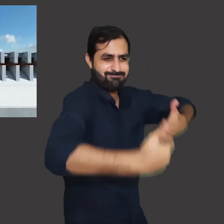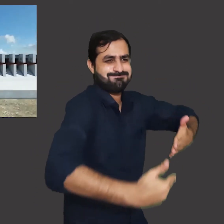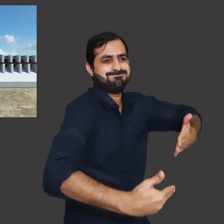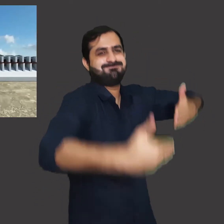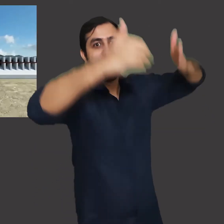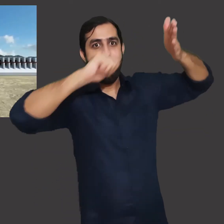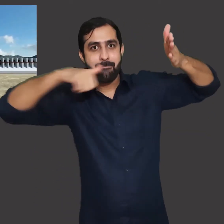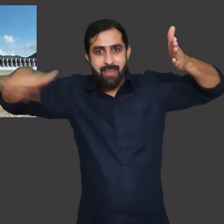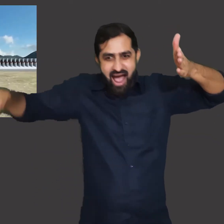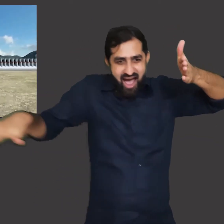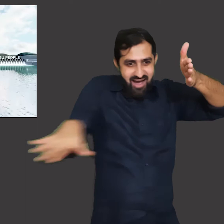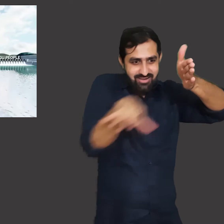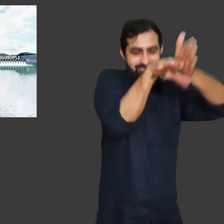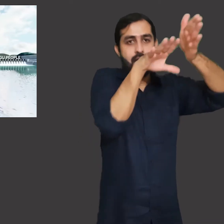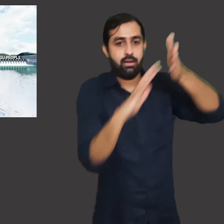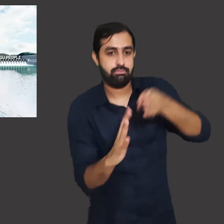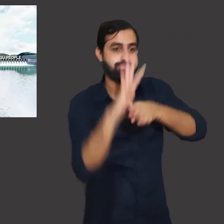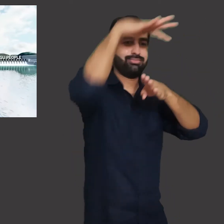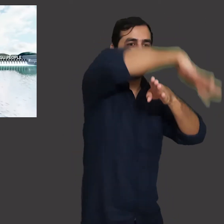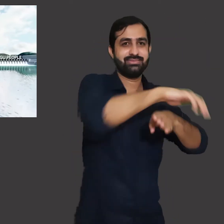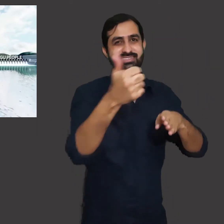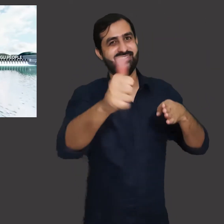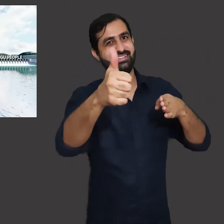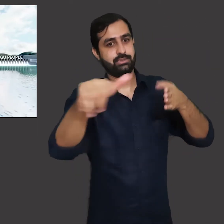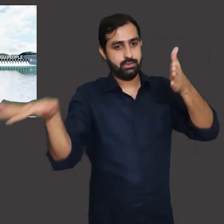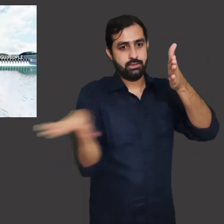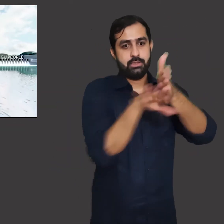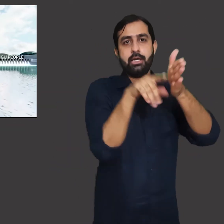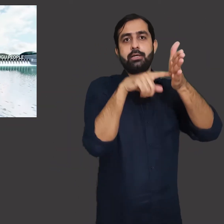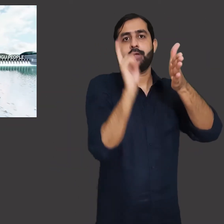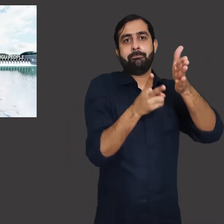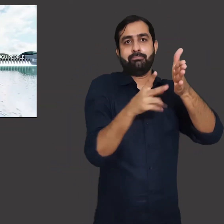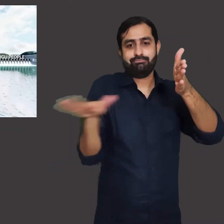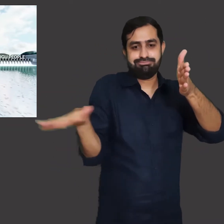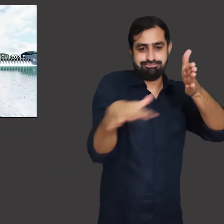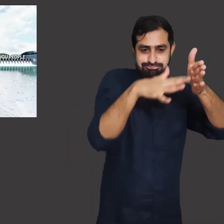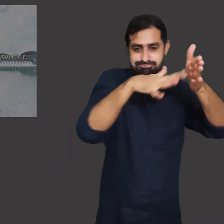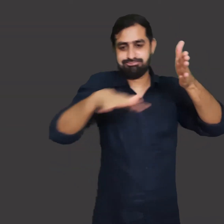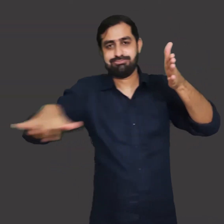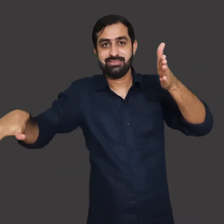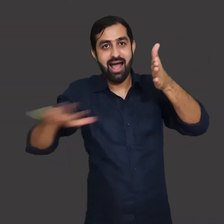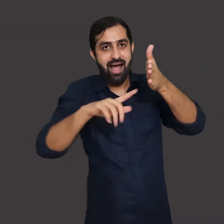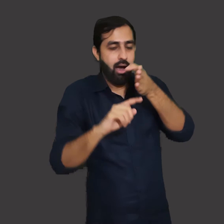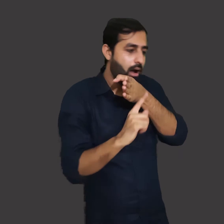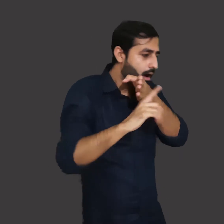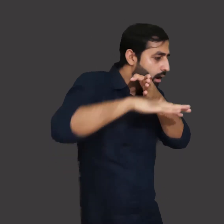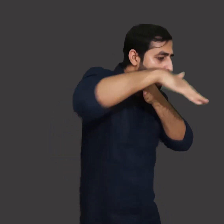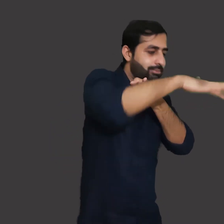Dams help in controlling the flow of river water. It is built on the river which restrict the flow of water